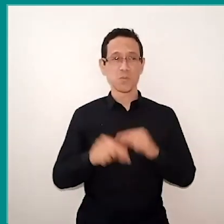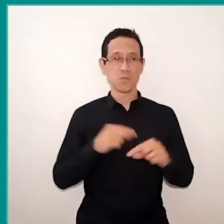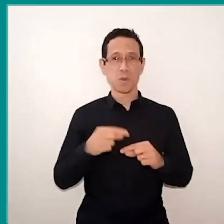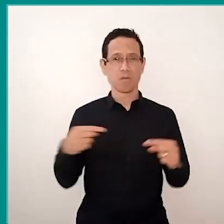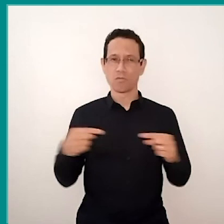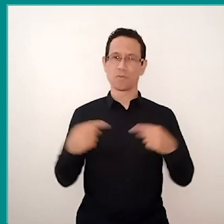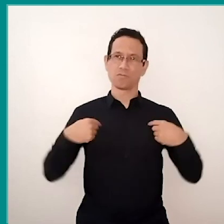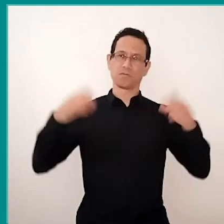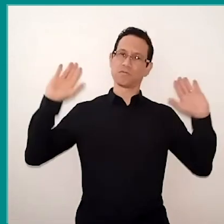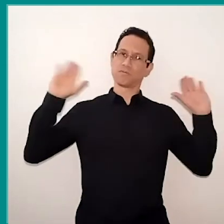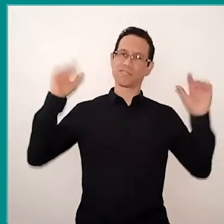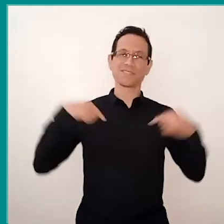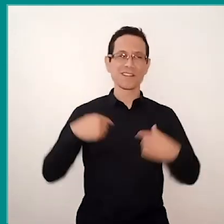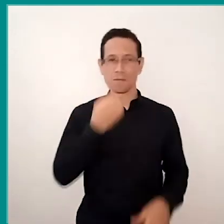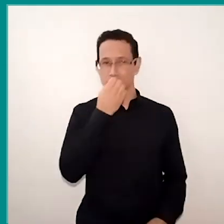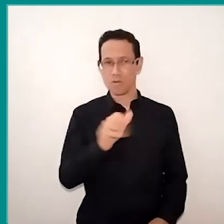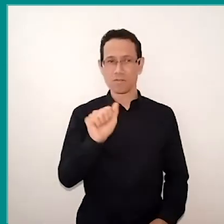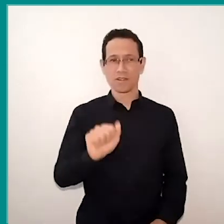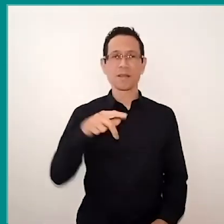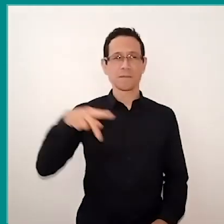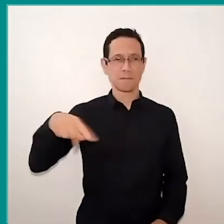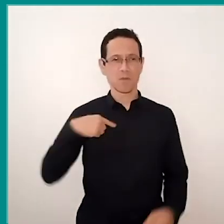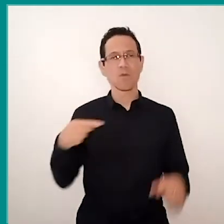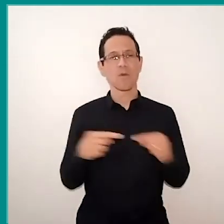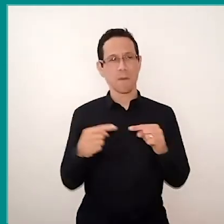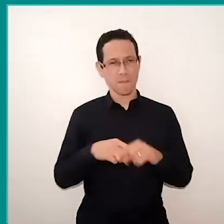But she thinks it's a good app for children in early childhood education.